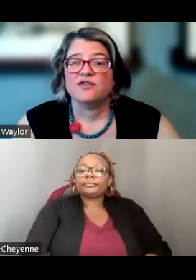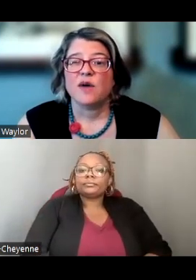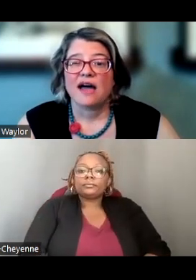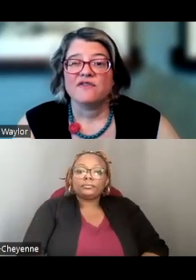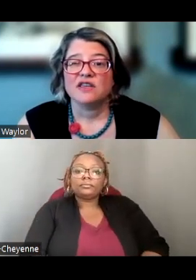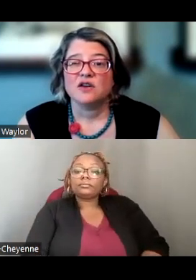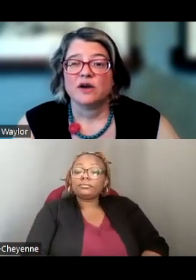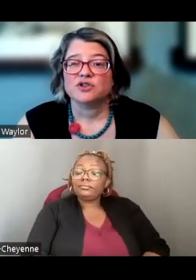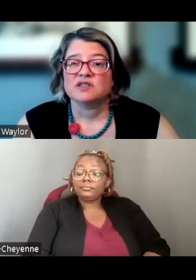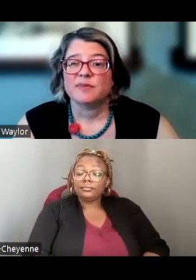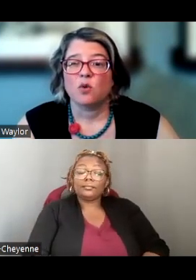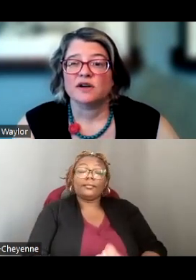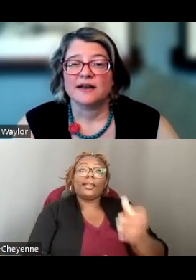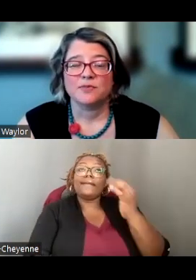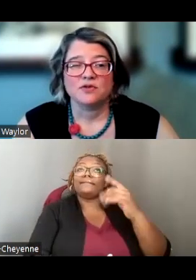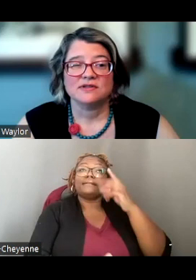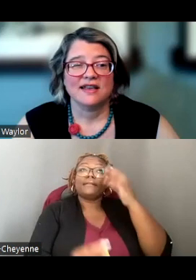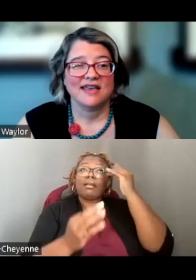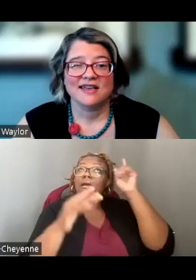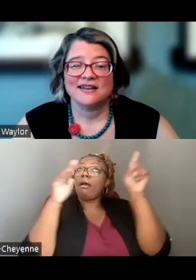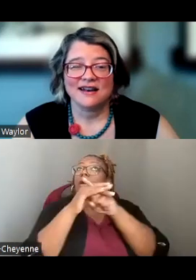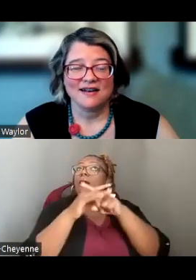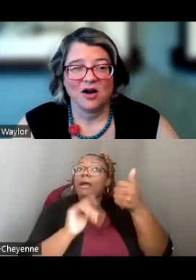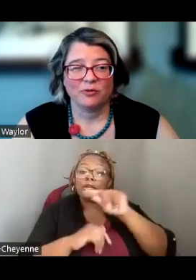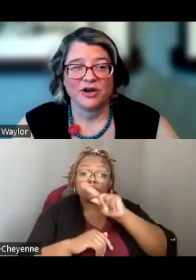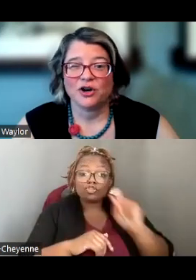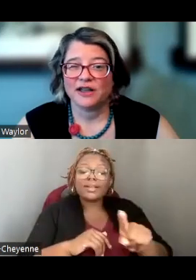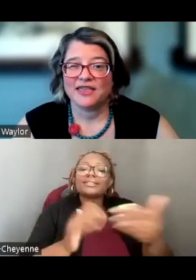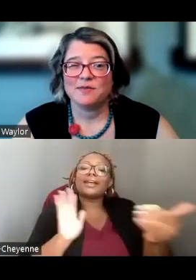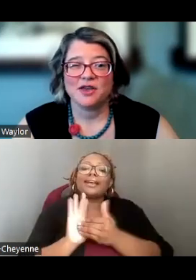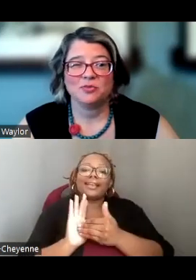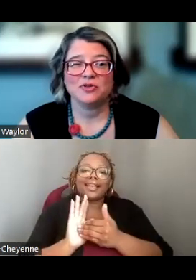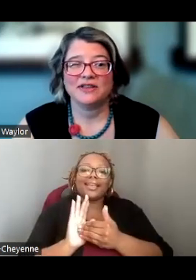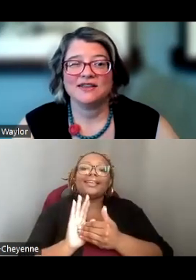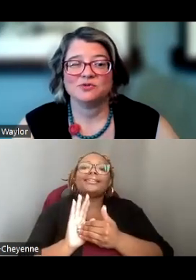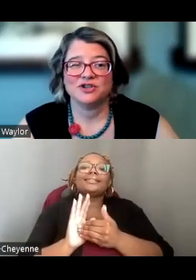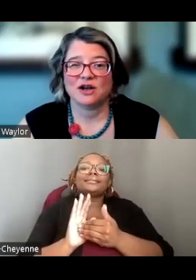IF YOU HAVE ANY QUESTIONS ABOUT WORK SAMPLES, AGAIN A REOCCURRING THEME HERE, PLEASE REACH